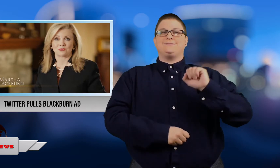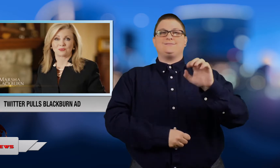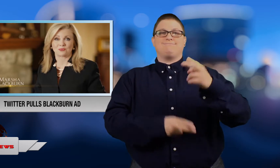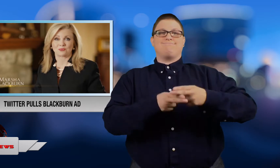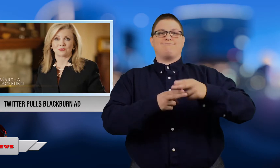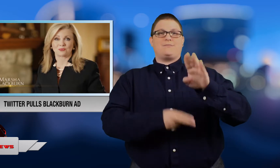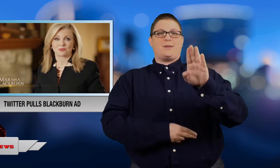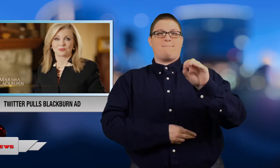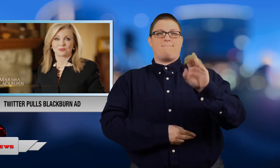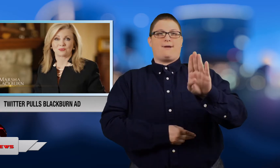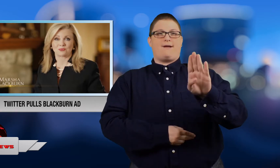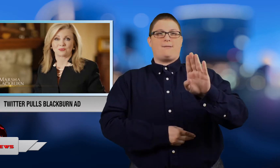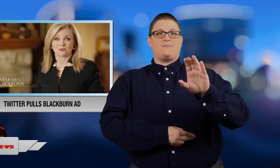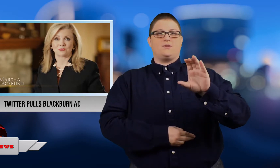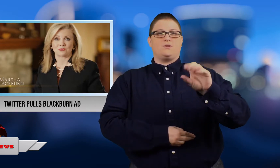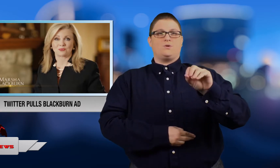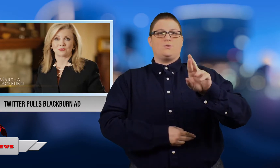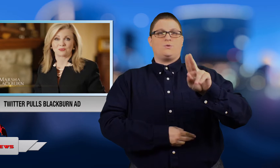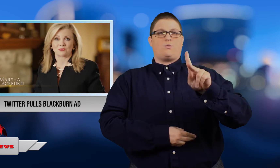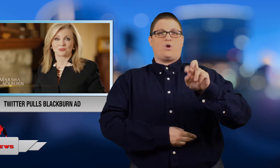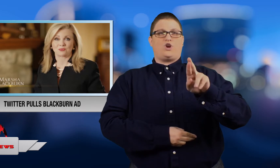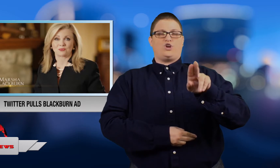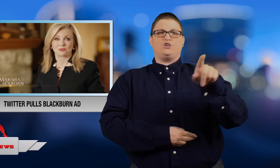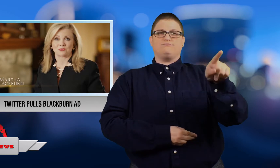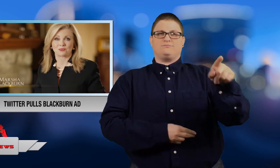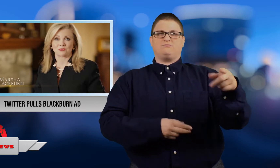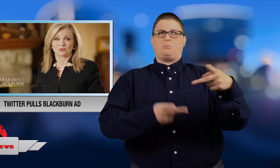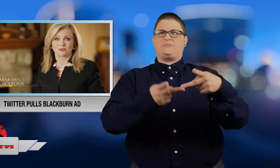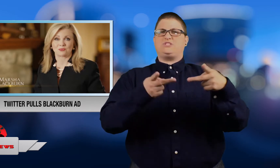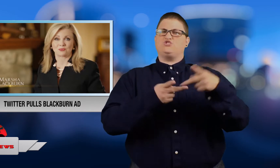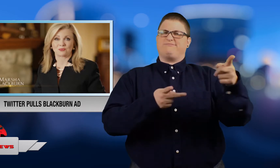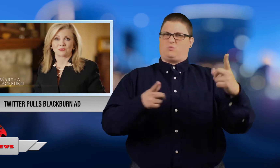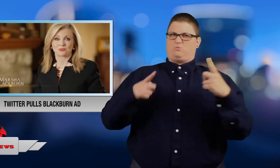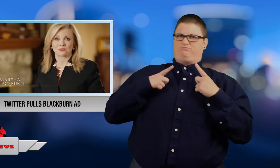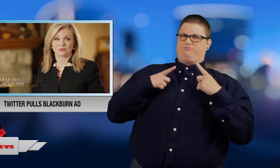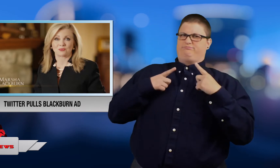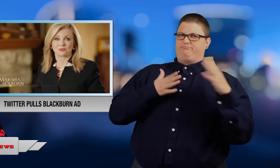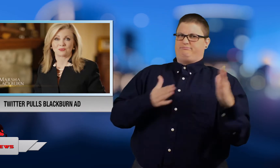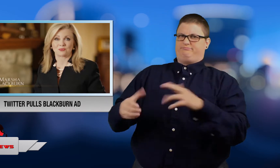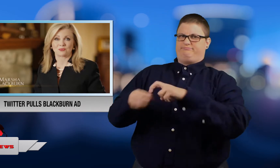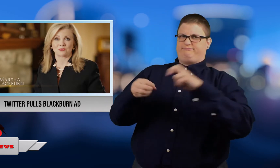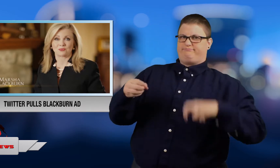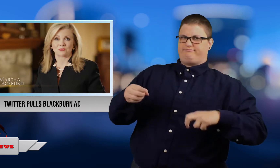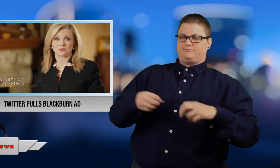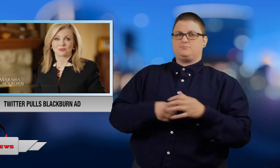Senator Bob Corker.